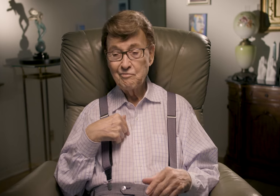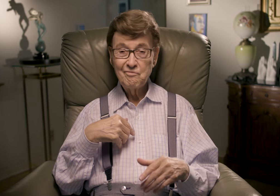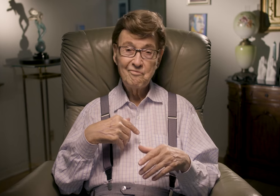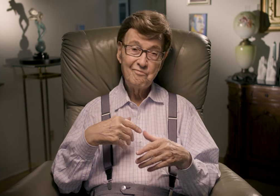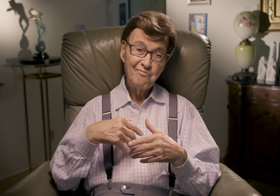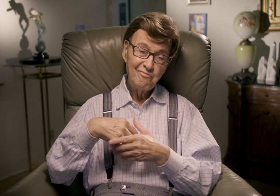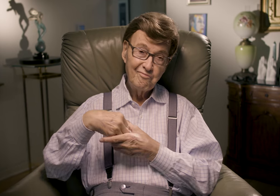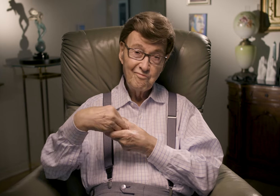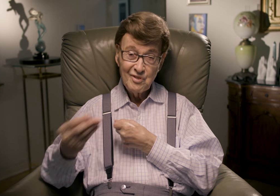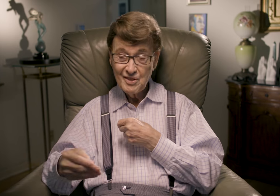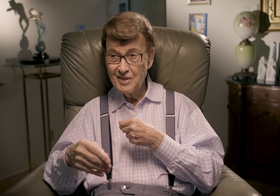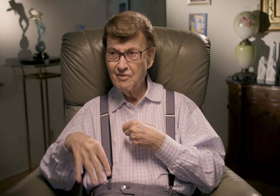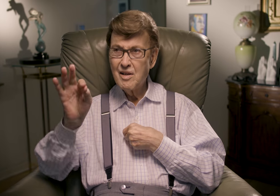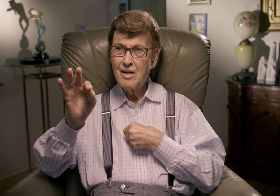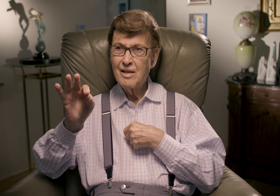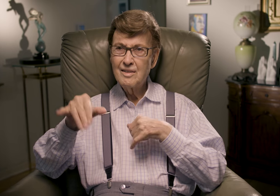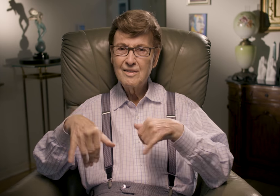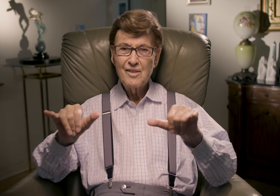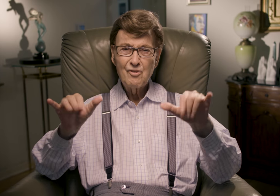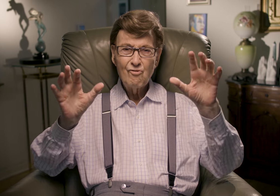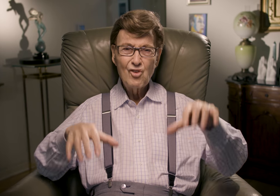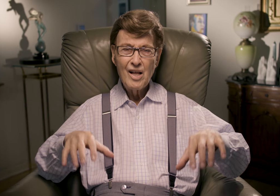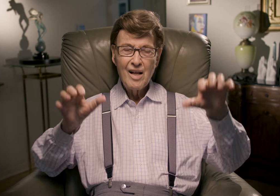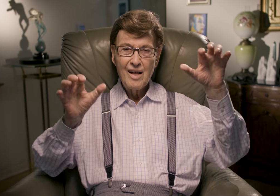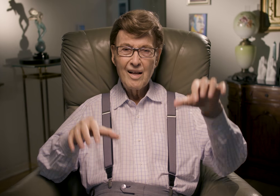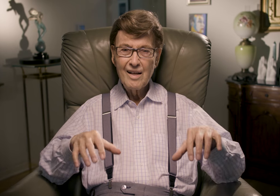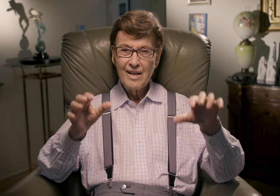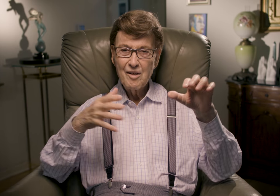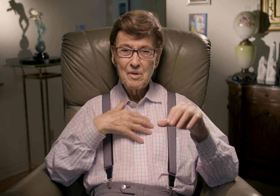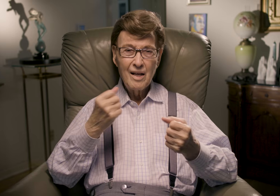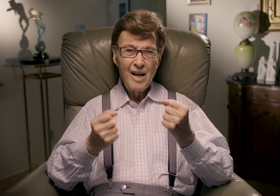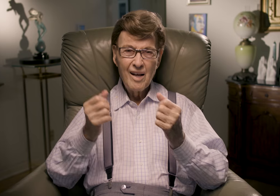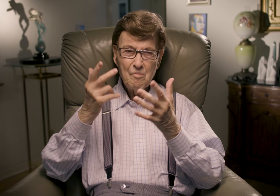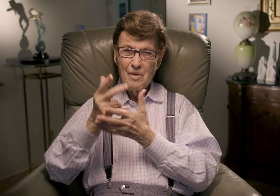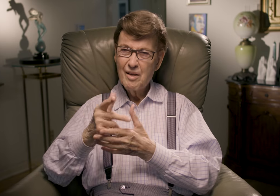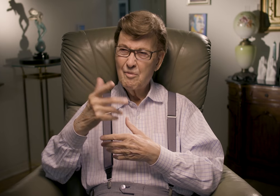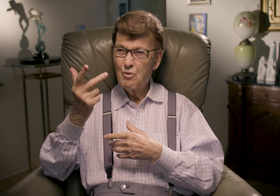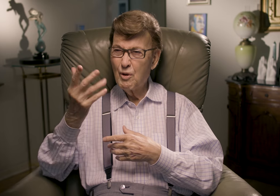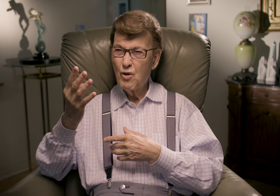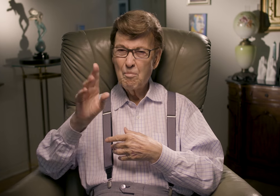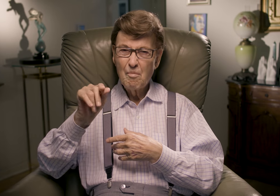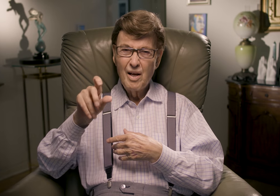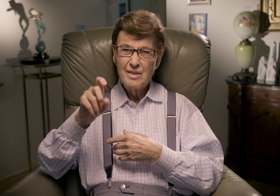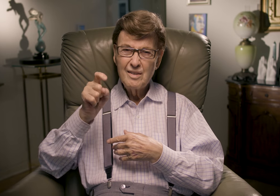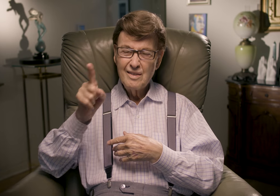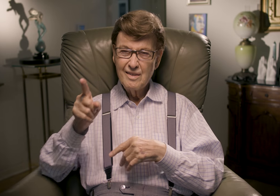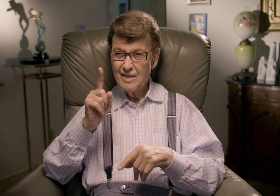When I left that theater house, I found that it was still raining out. My car was parked about 3 or 4 blocks away,